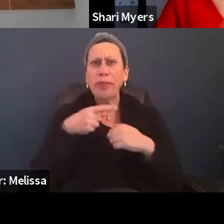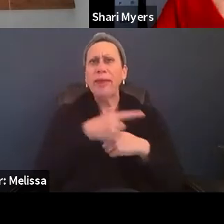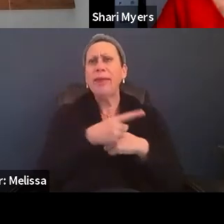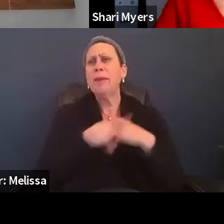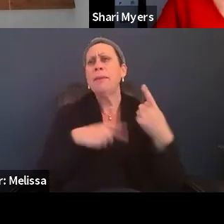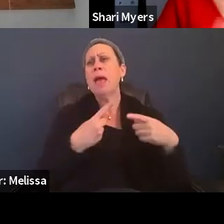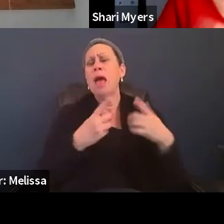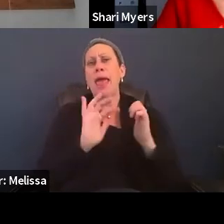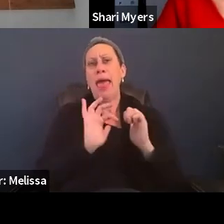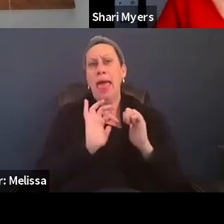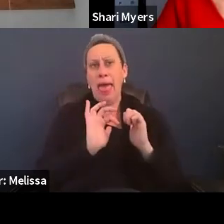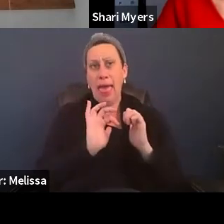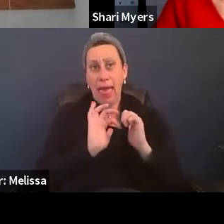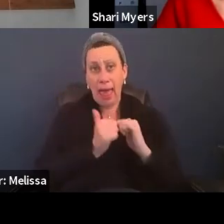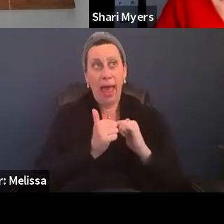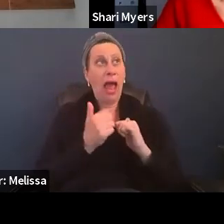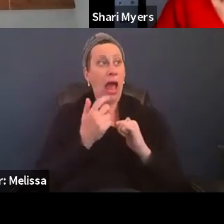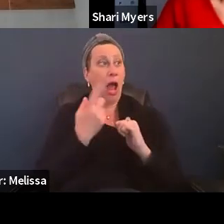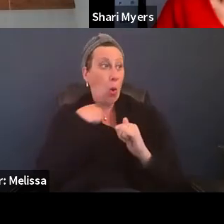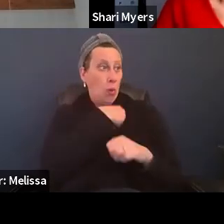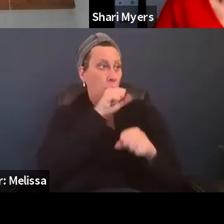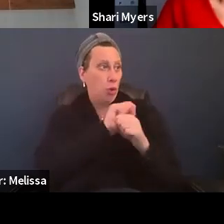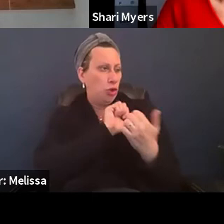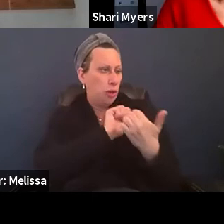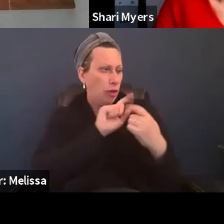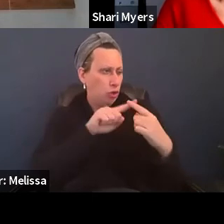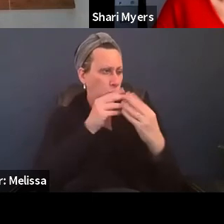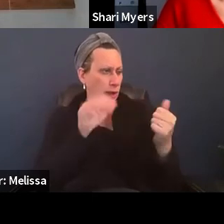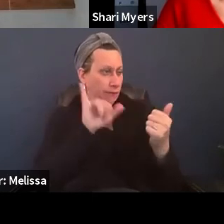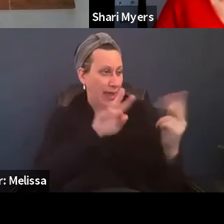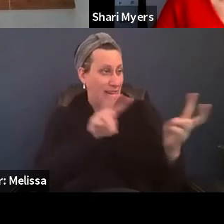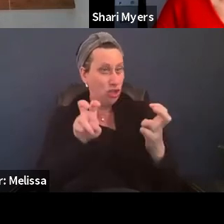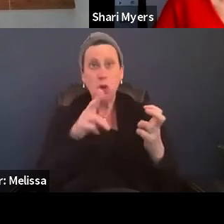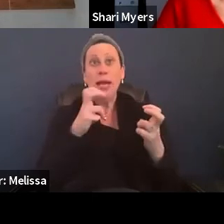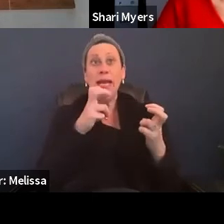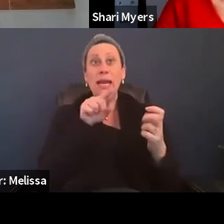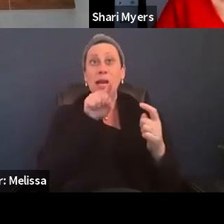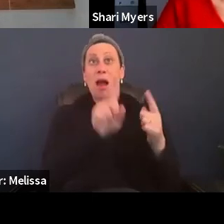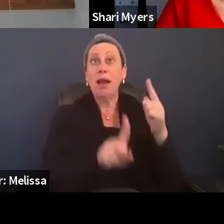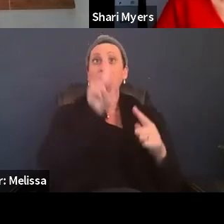how we had worked together with him to resolve the issue. And he had gone upstairs and gone to sleep.